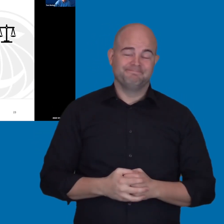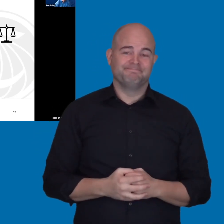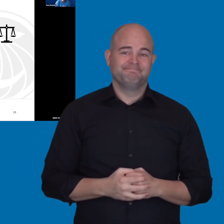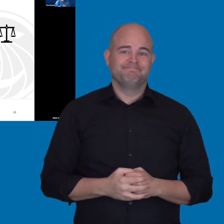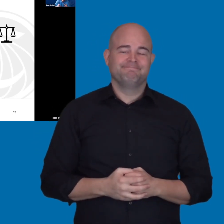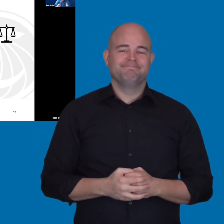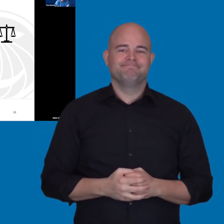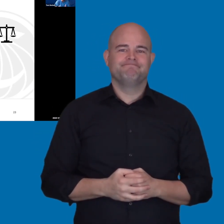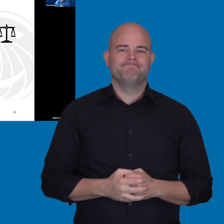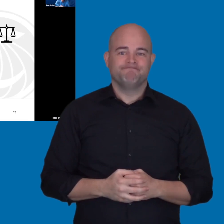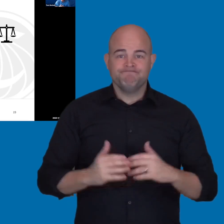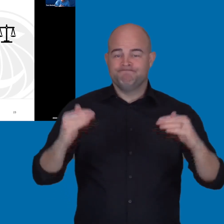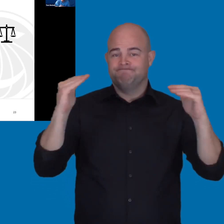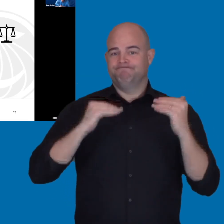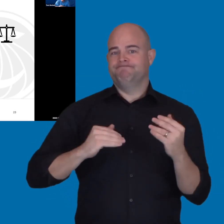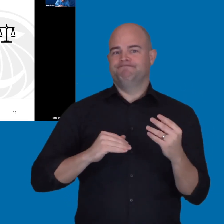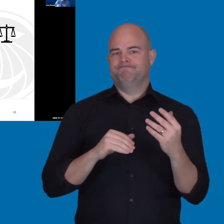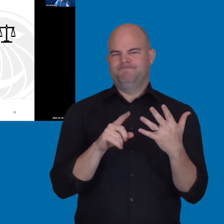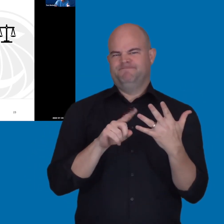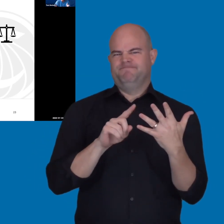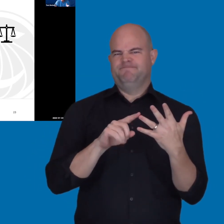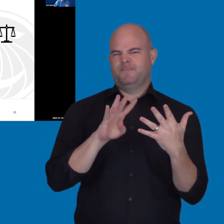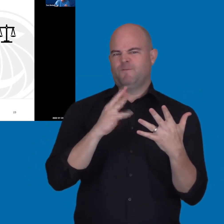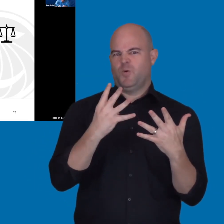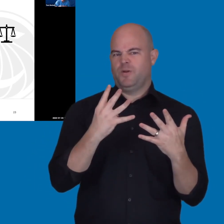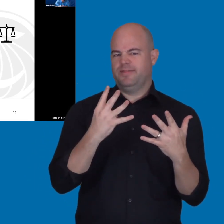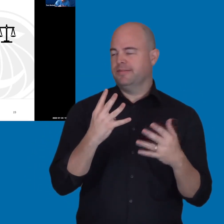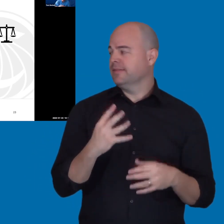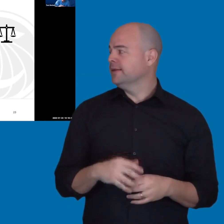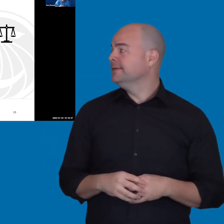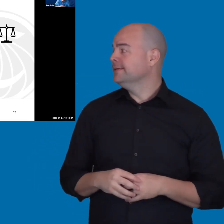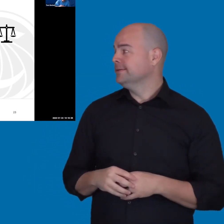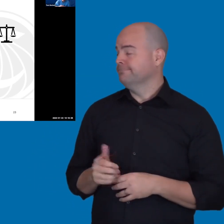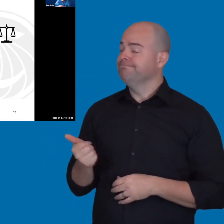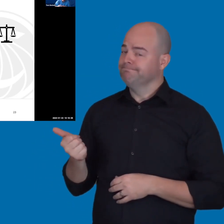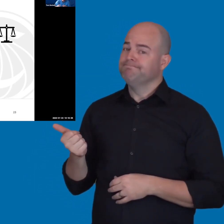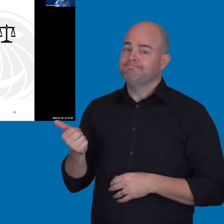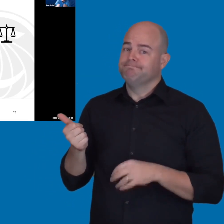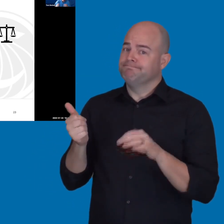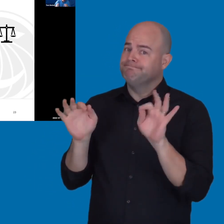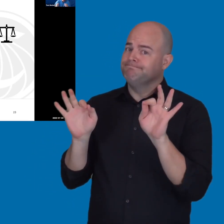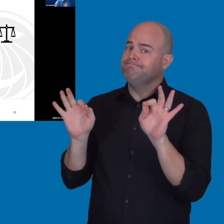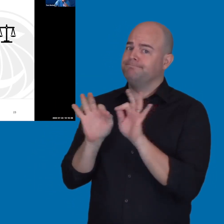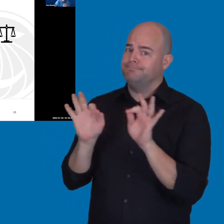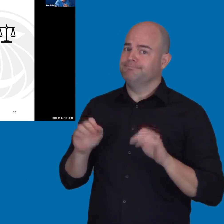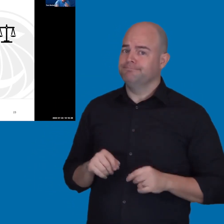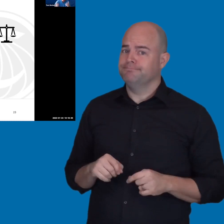So, Step 4. And this is really critical. So, this is our obligation.